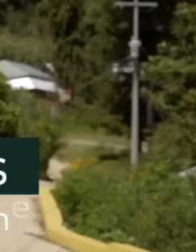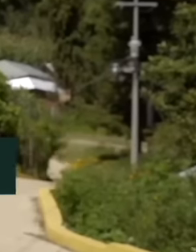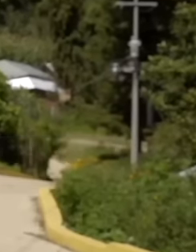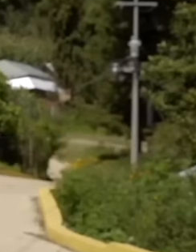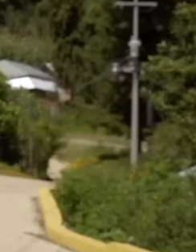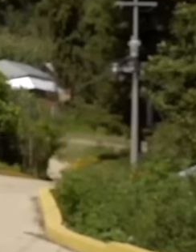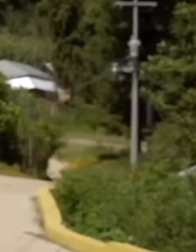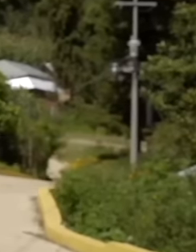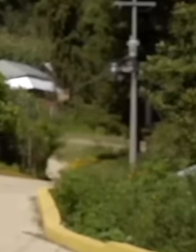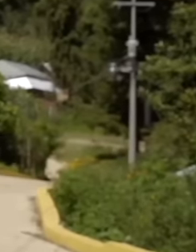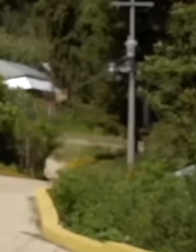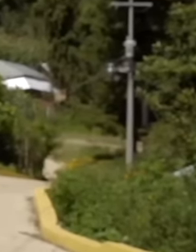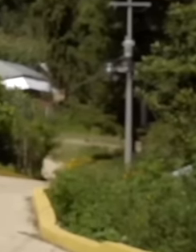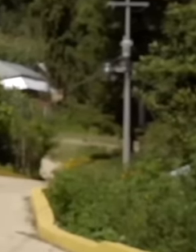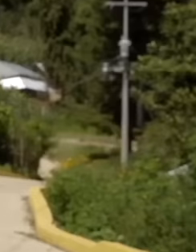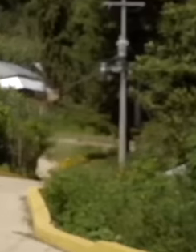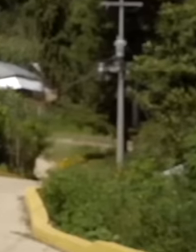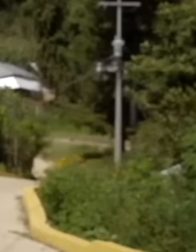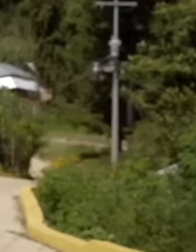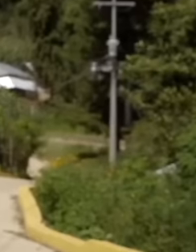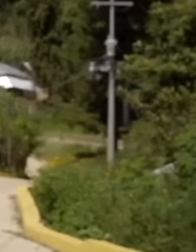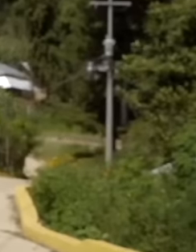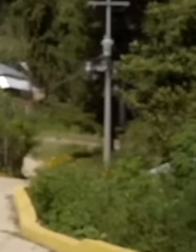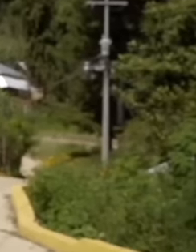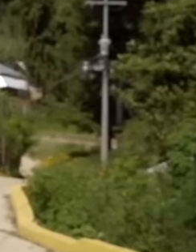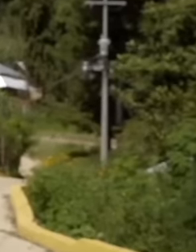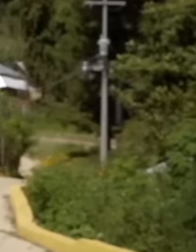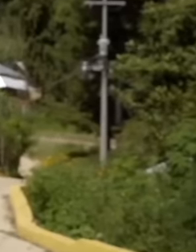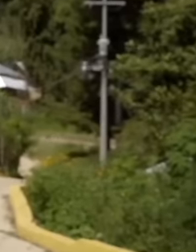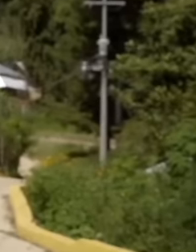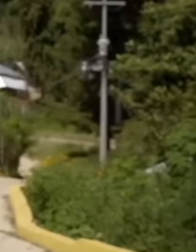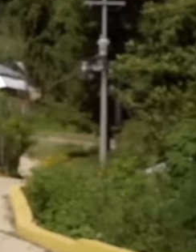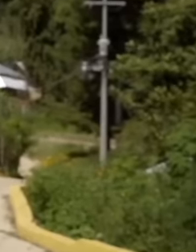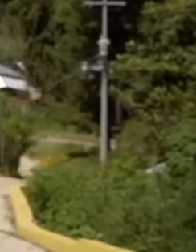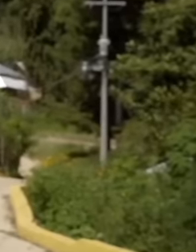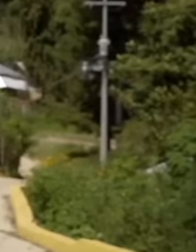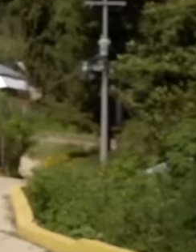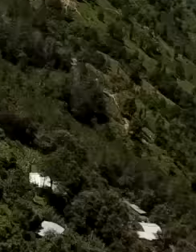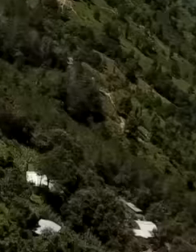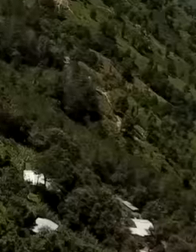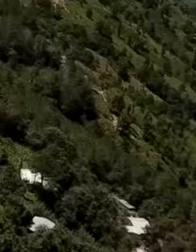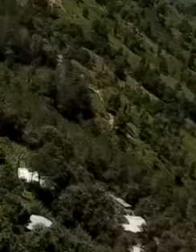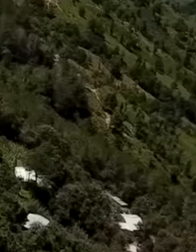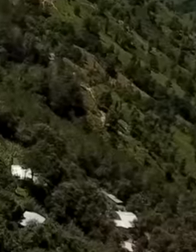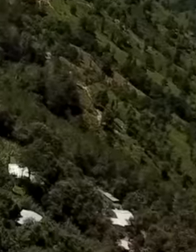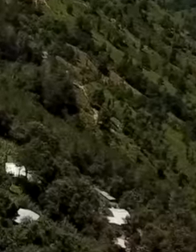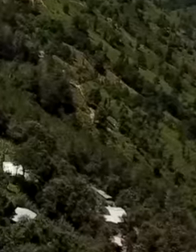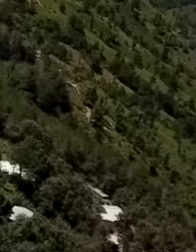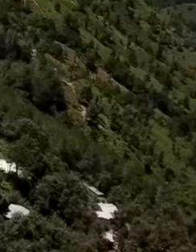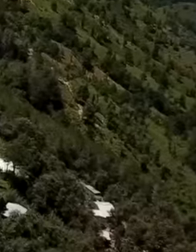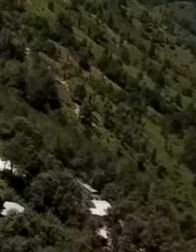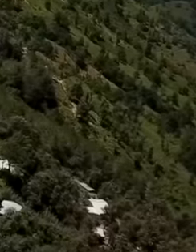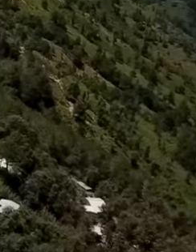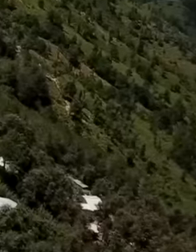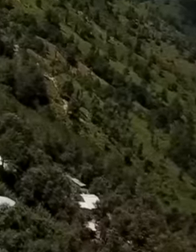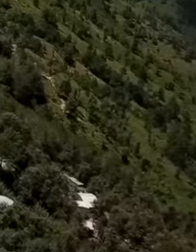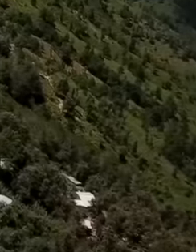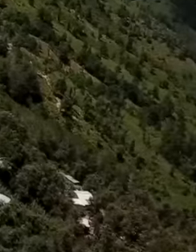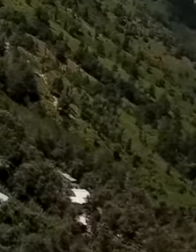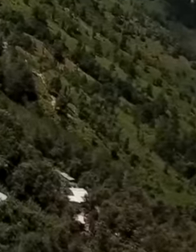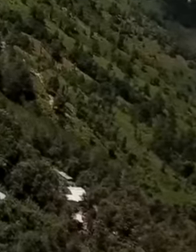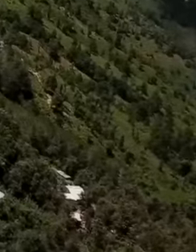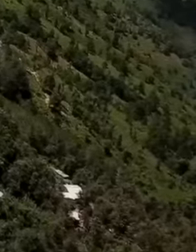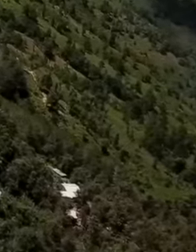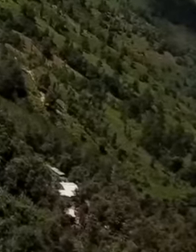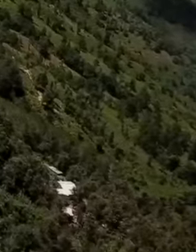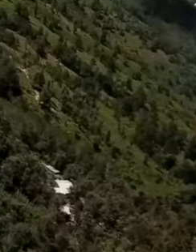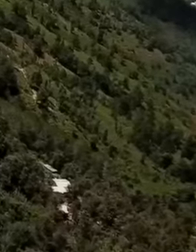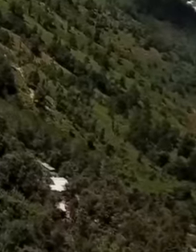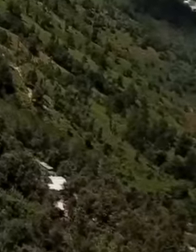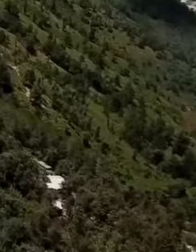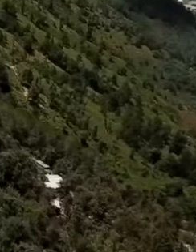artisanal roads. No, thank God it arrived in Guerrero, which is a big project for the town.